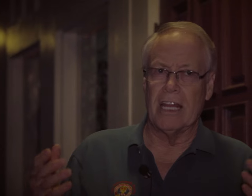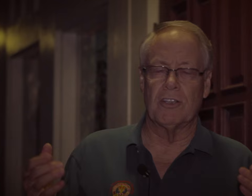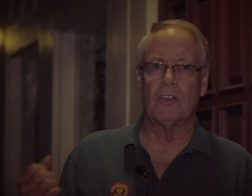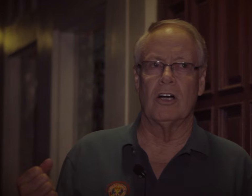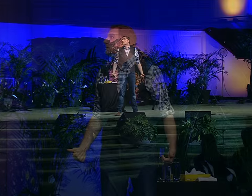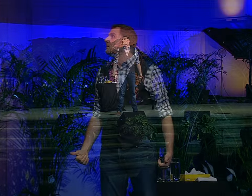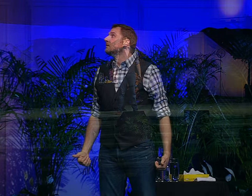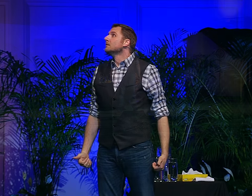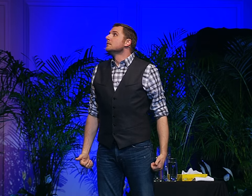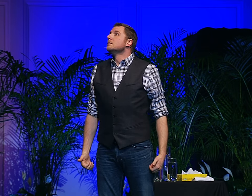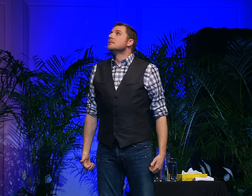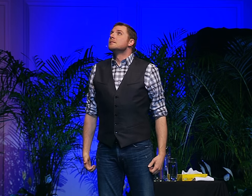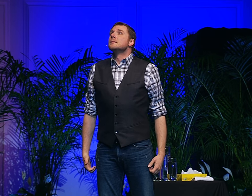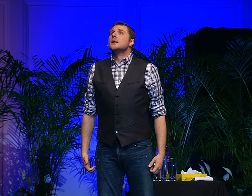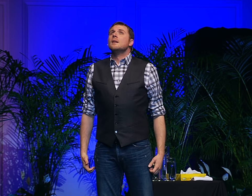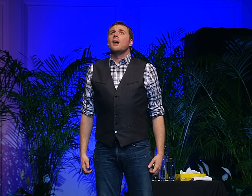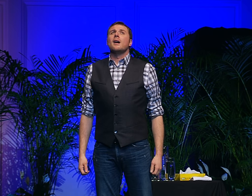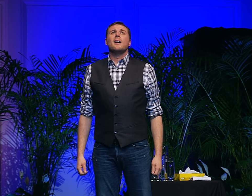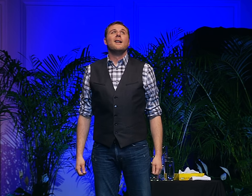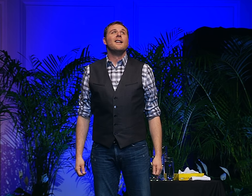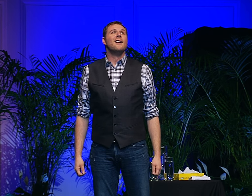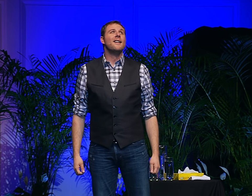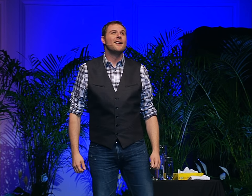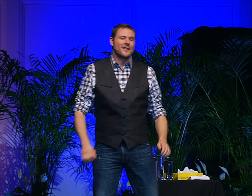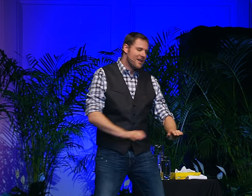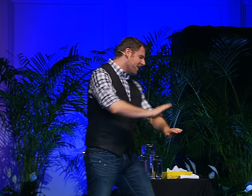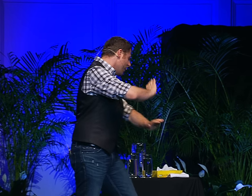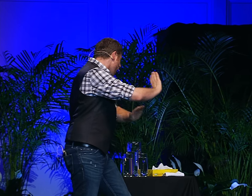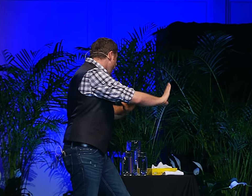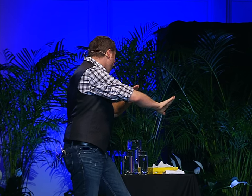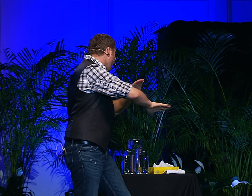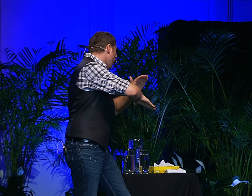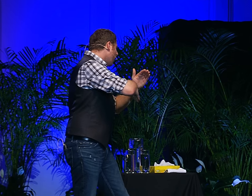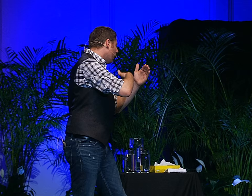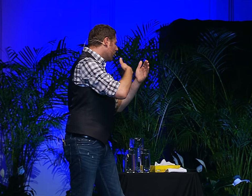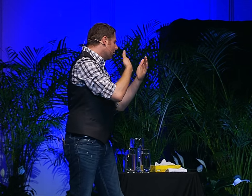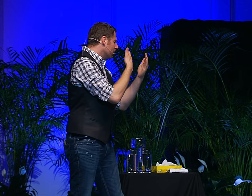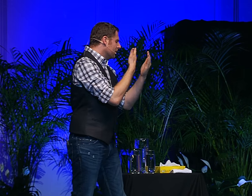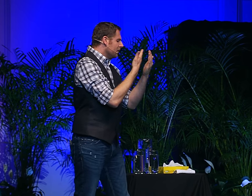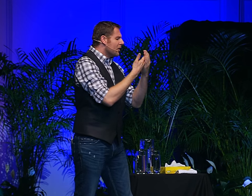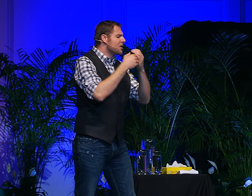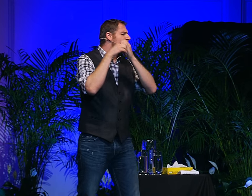"SIGNing the Song" is an inspirational story of the value that a teacher, who takes an interest,